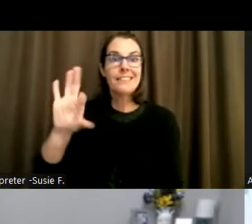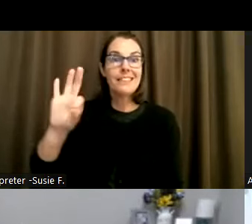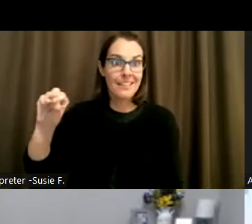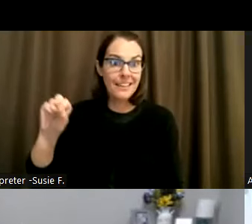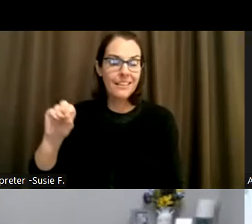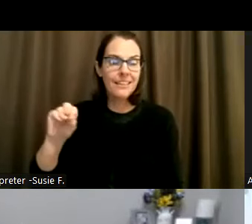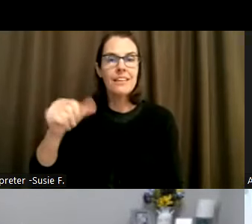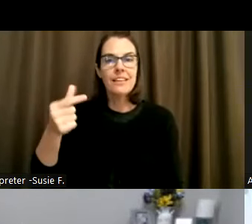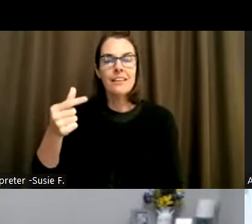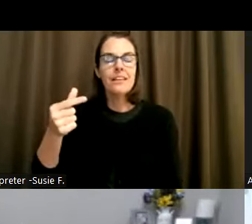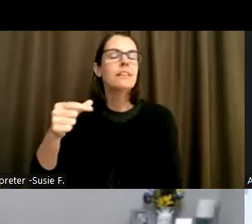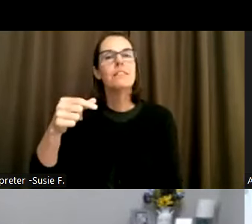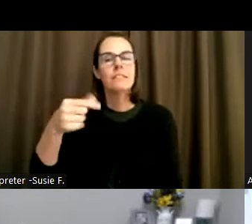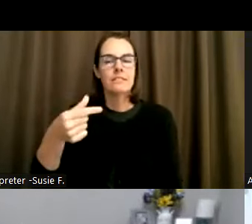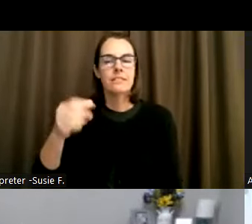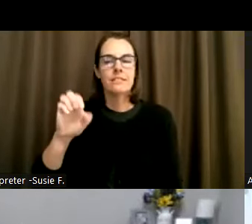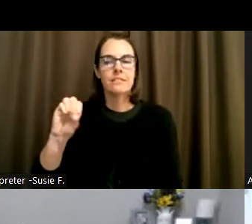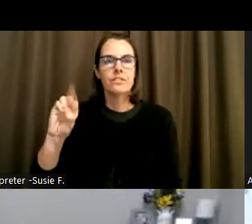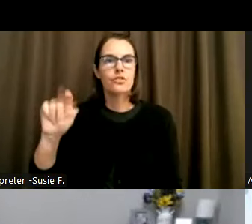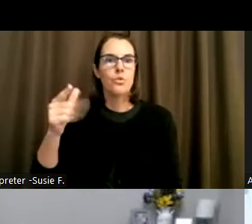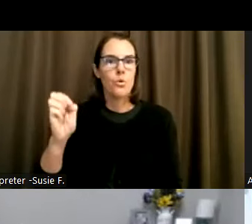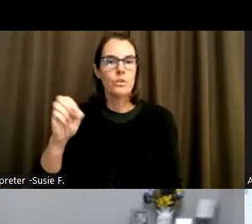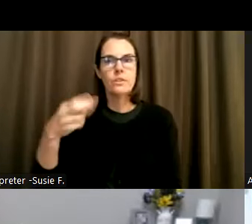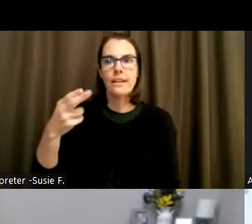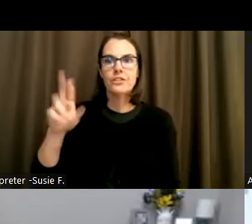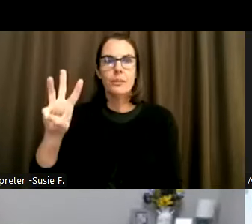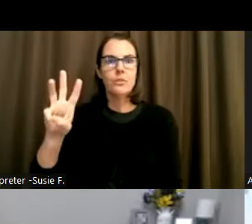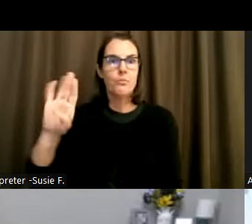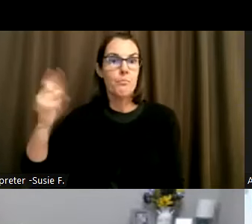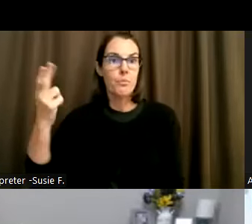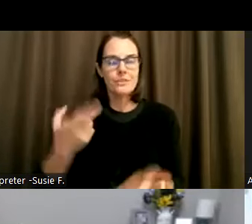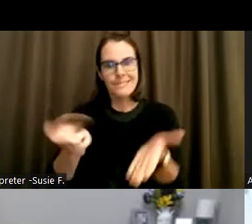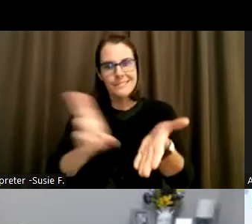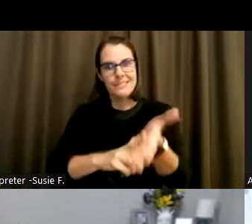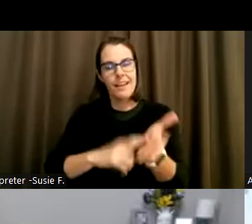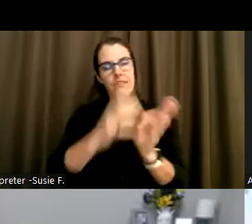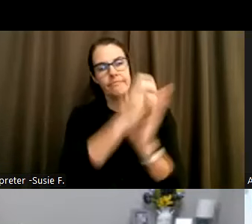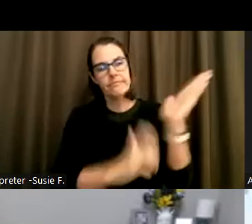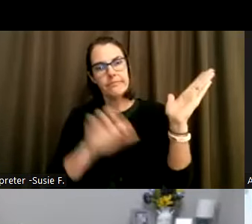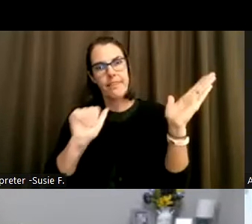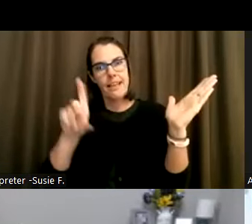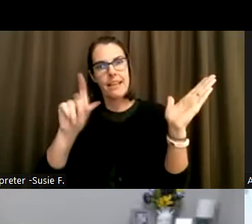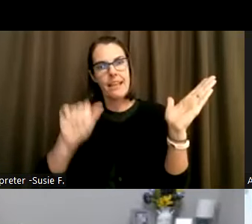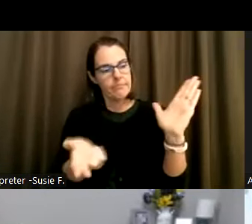HW Bush signed the ADA and it was it was a wonderful day. In 2008,